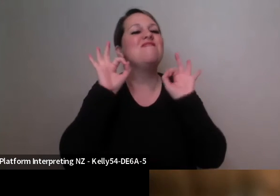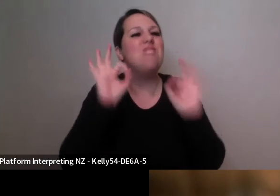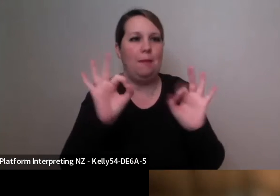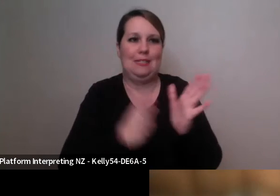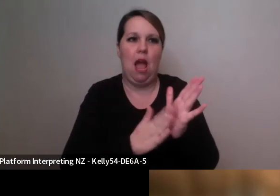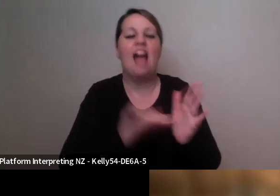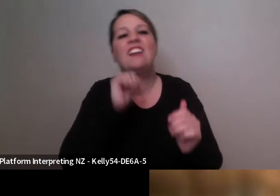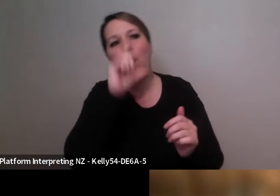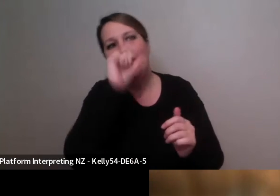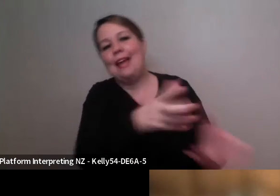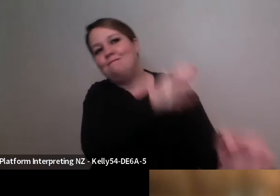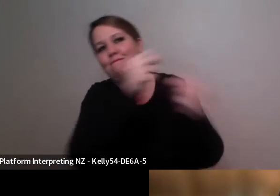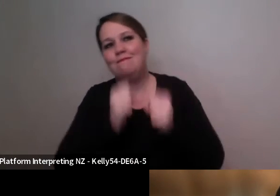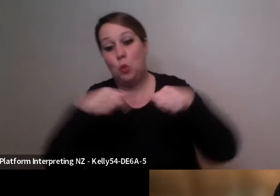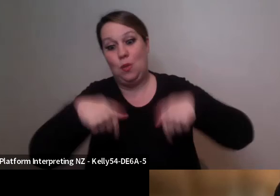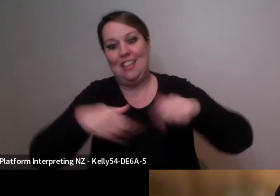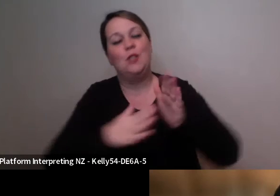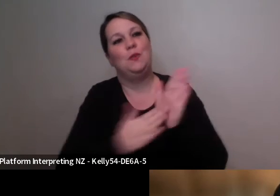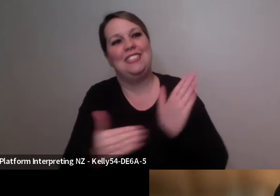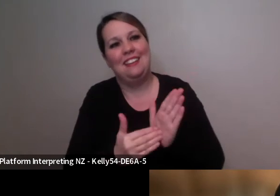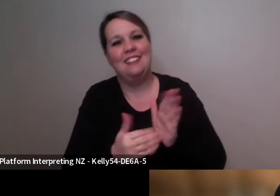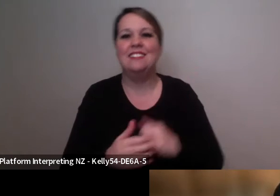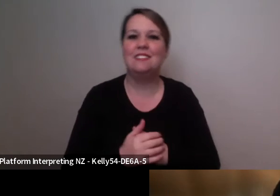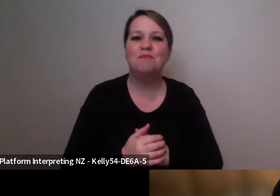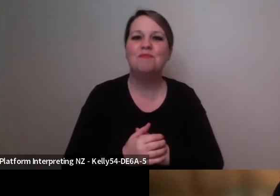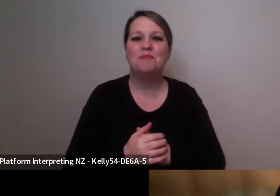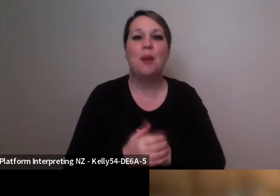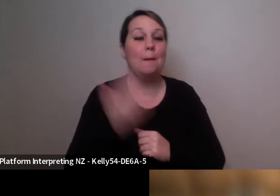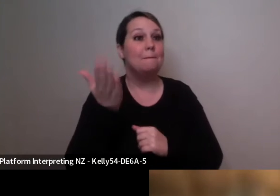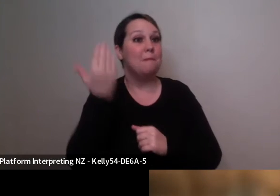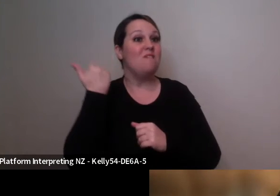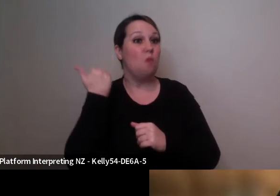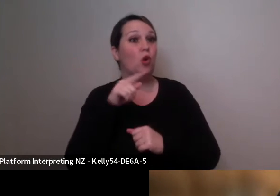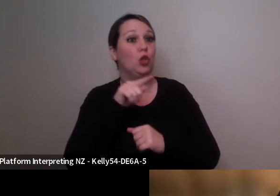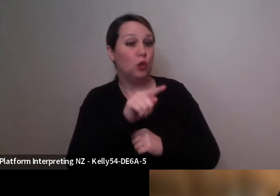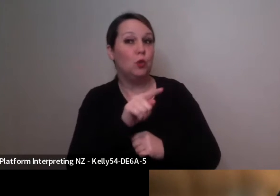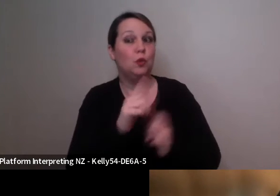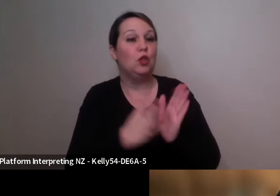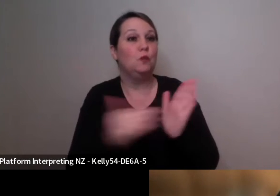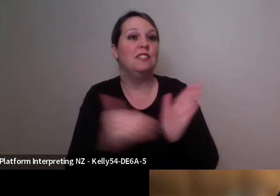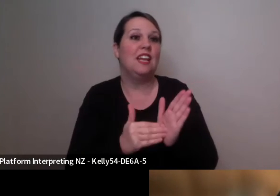um to reinvigorate as as you did once before with the the wonderful Run Resource program.